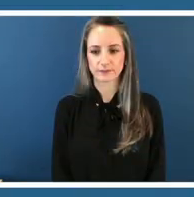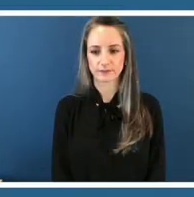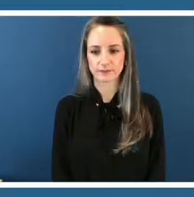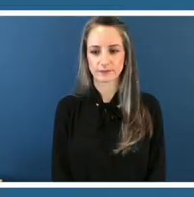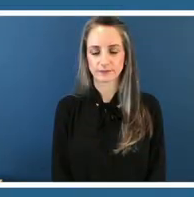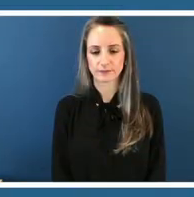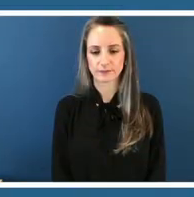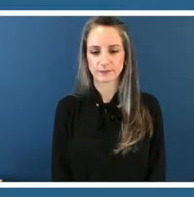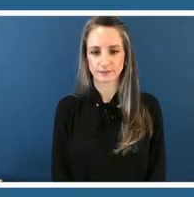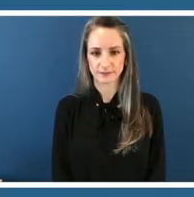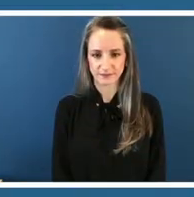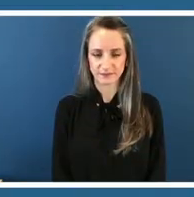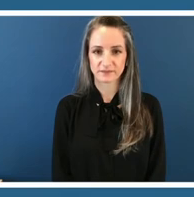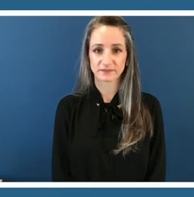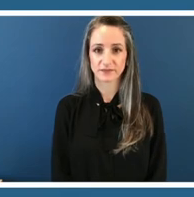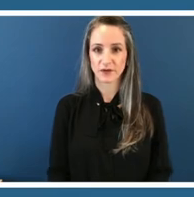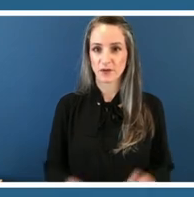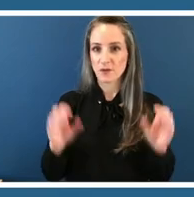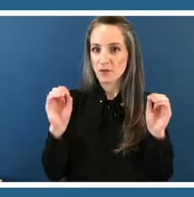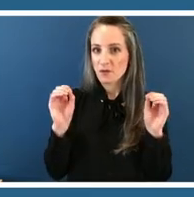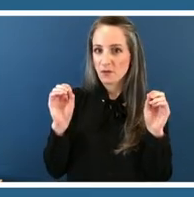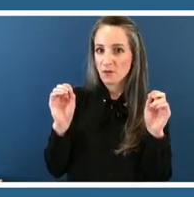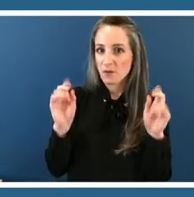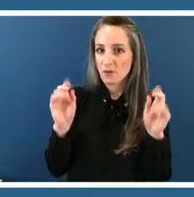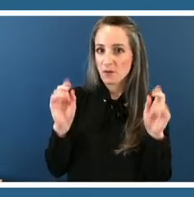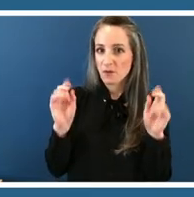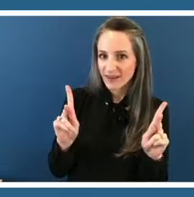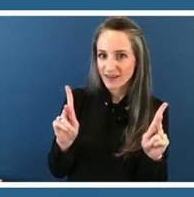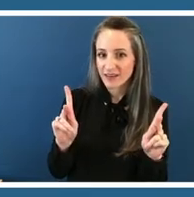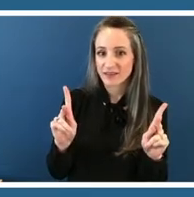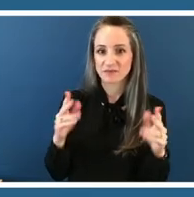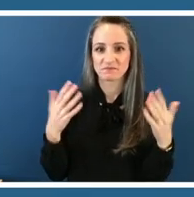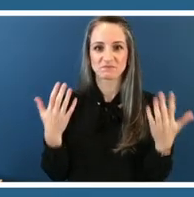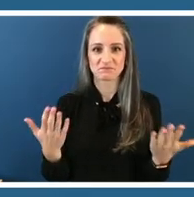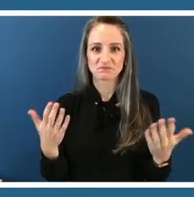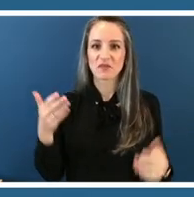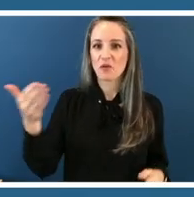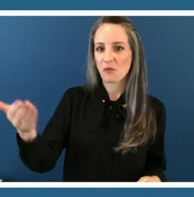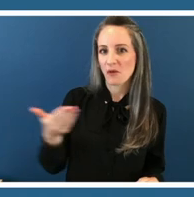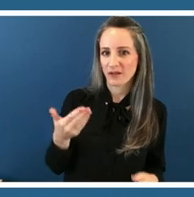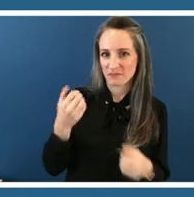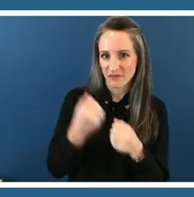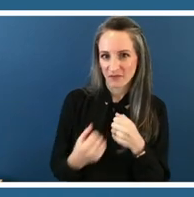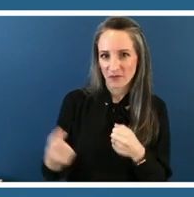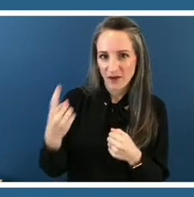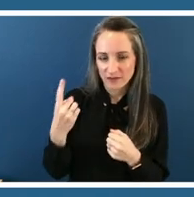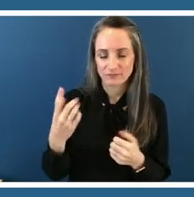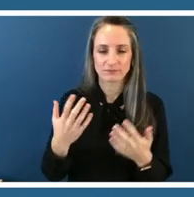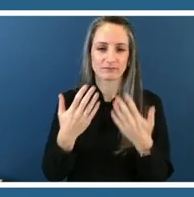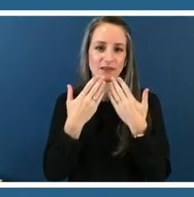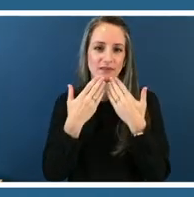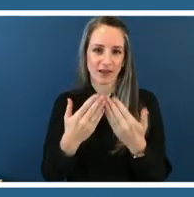okay welcome everyone thank you so much for joining our